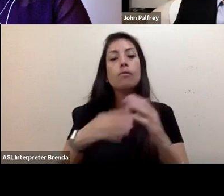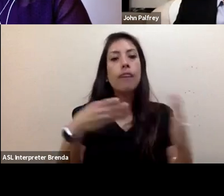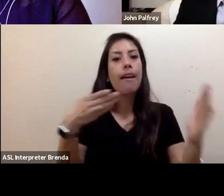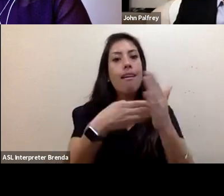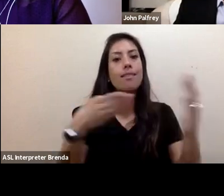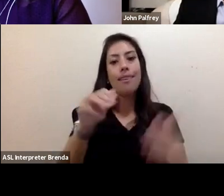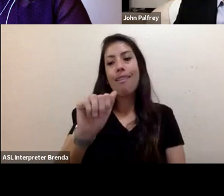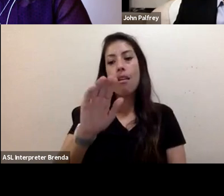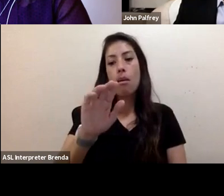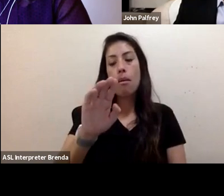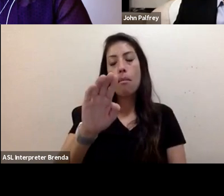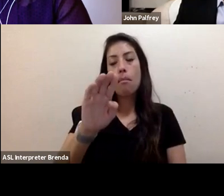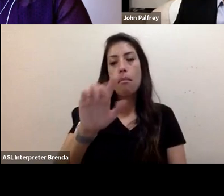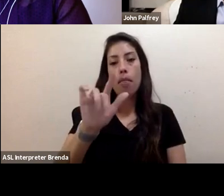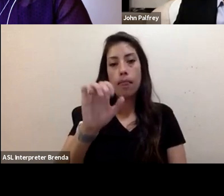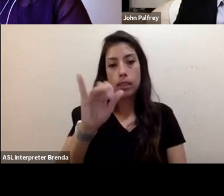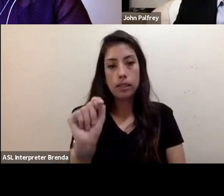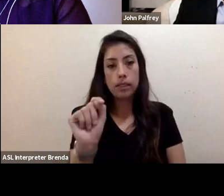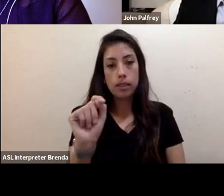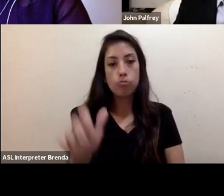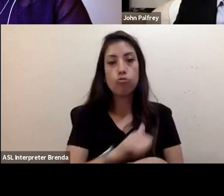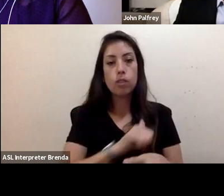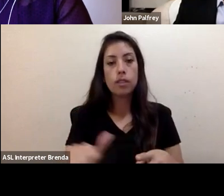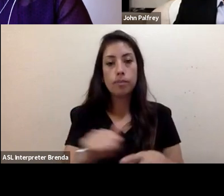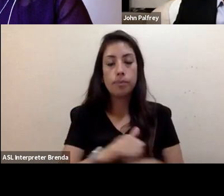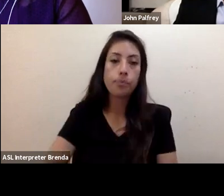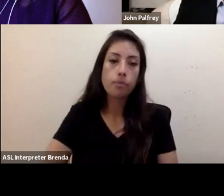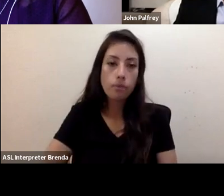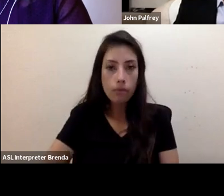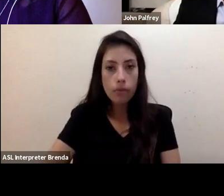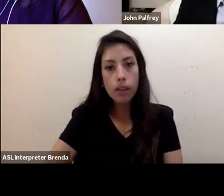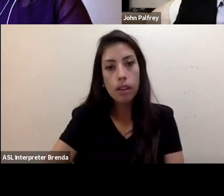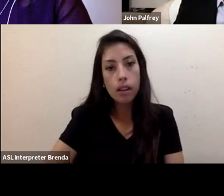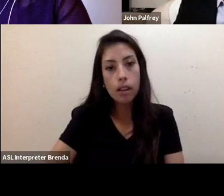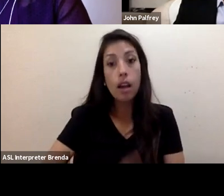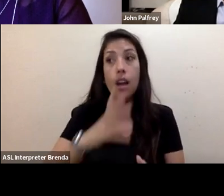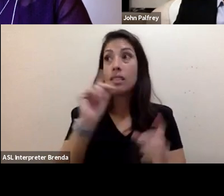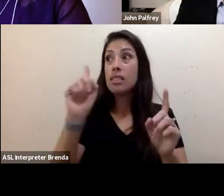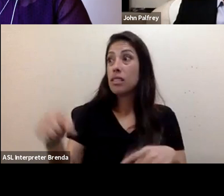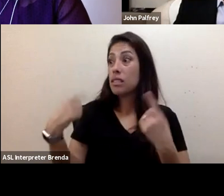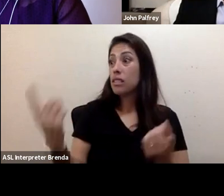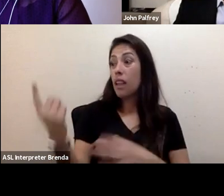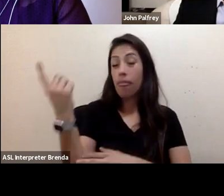in their activities. And since last year, also, as a result of this,